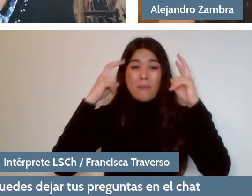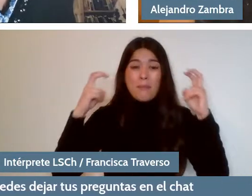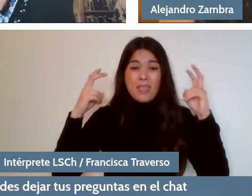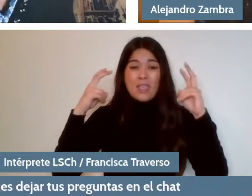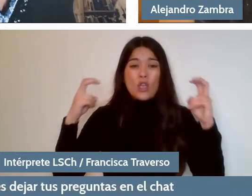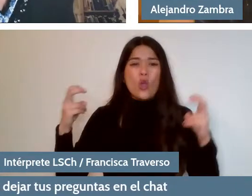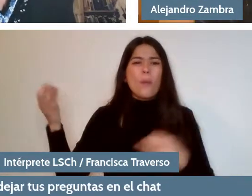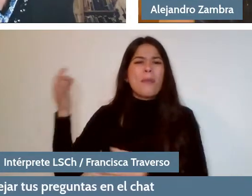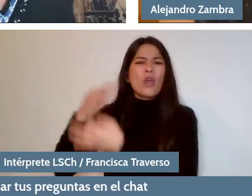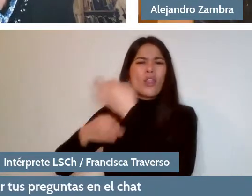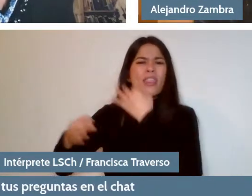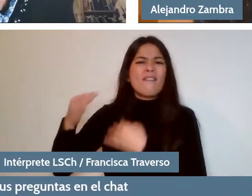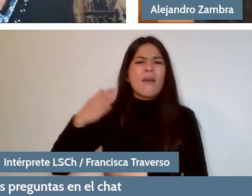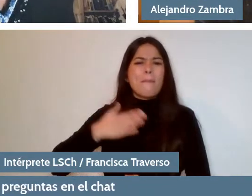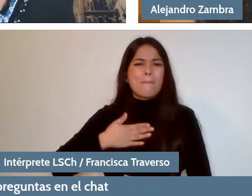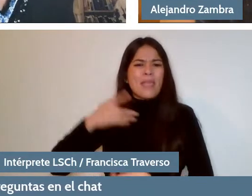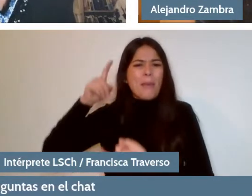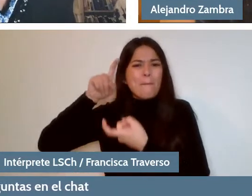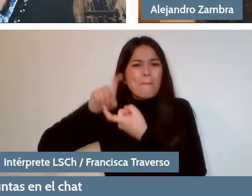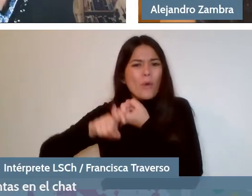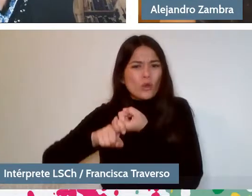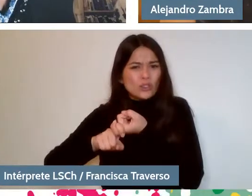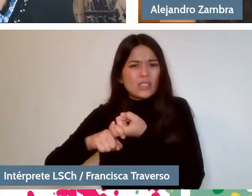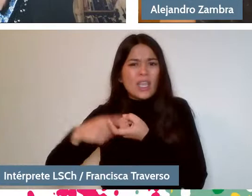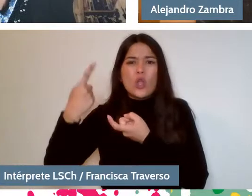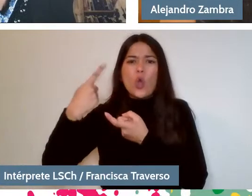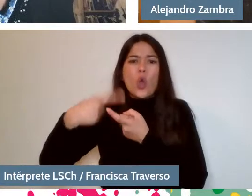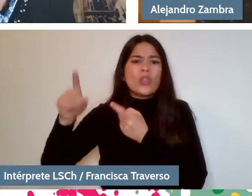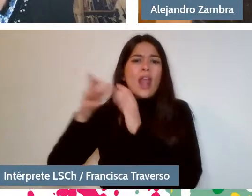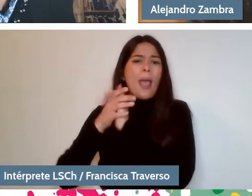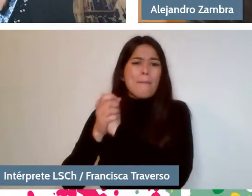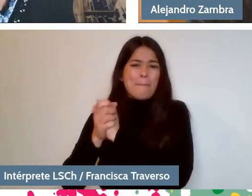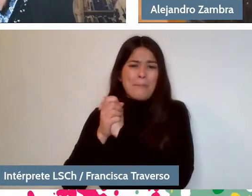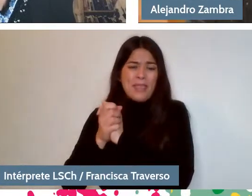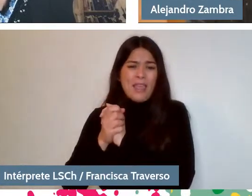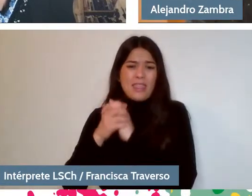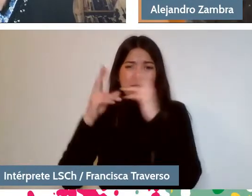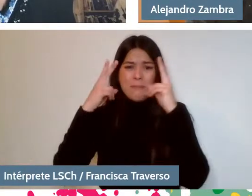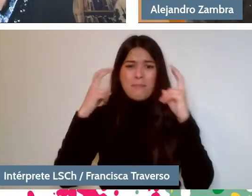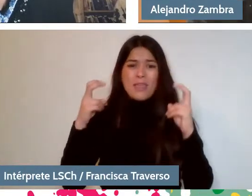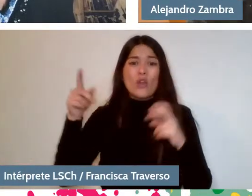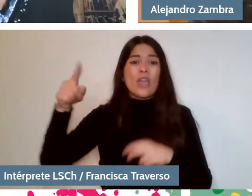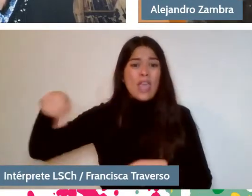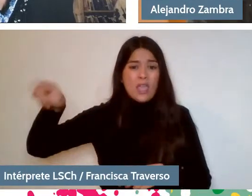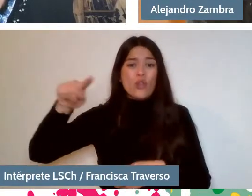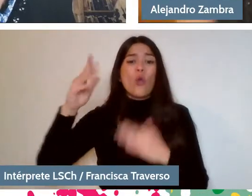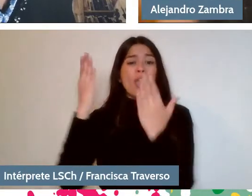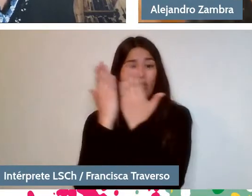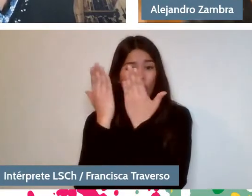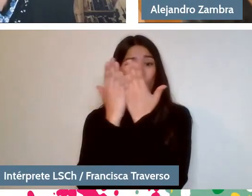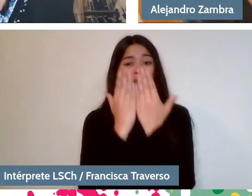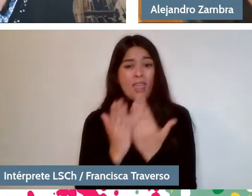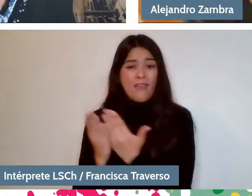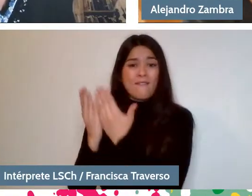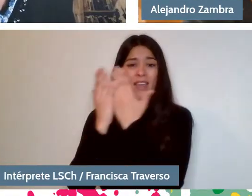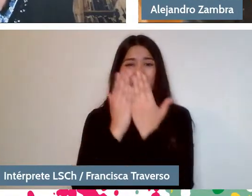and other Mexican friends told me, of course, they studied the constitution. They don't remember much, either,